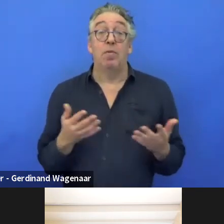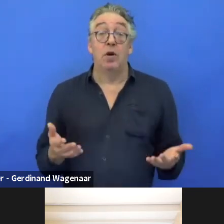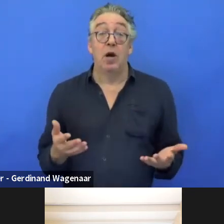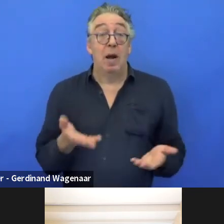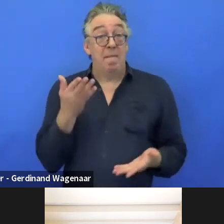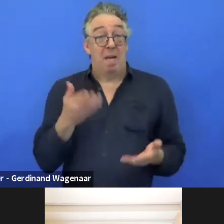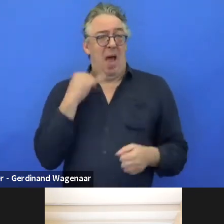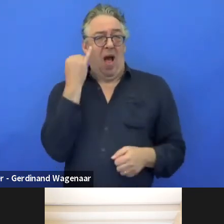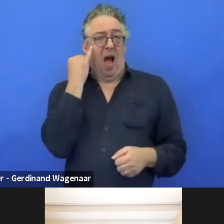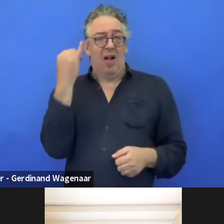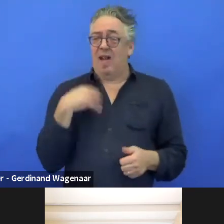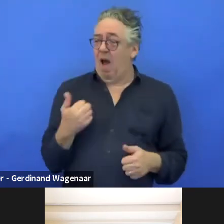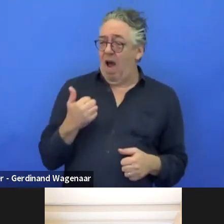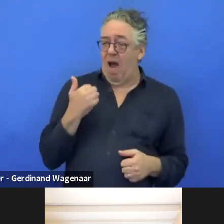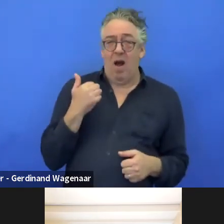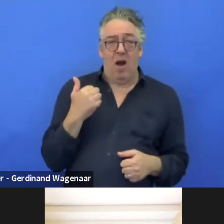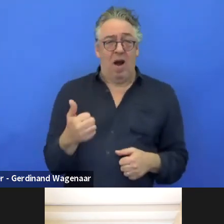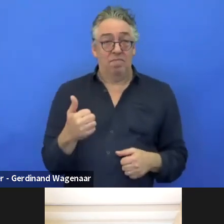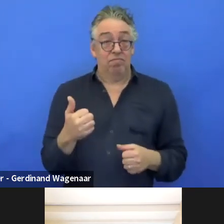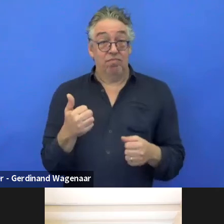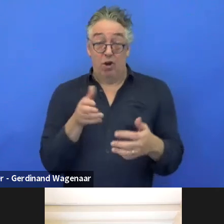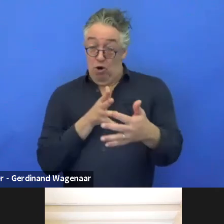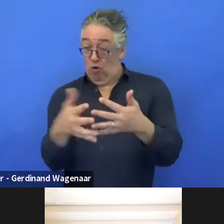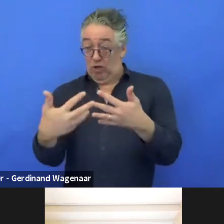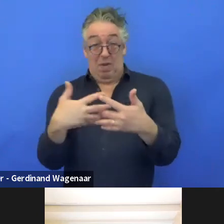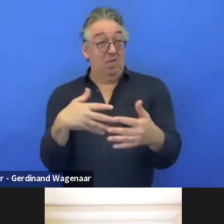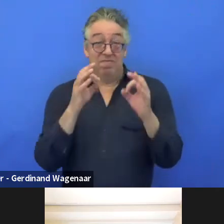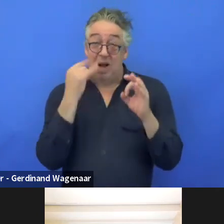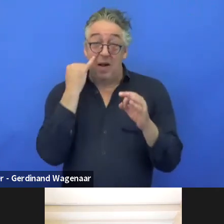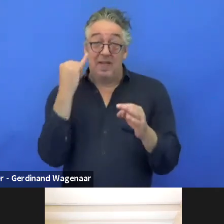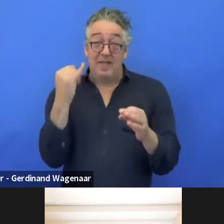that can be transparent but the problem is, how to sustain it?